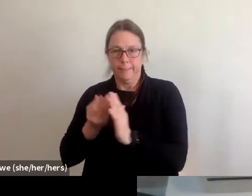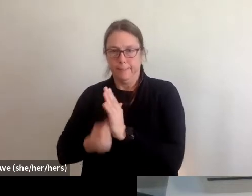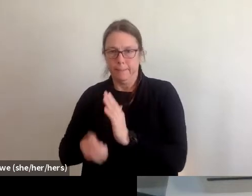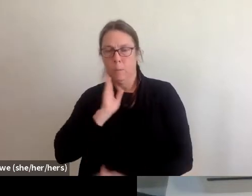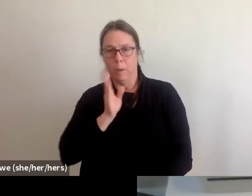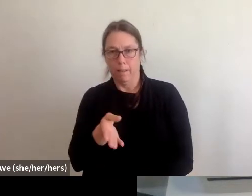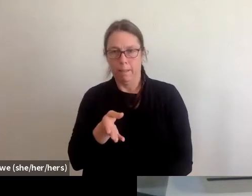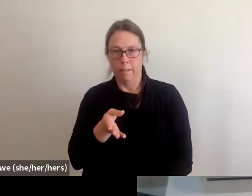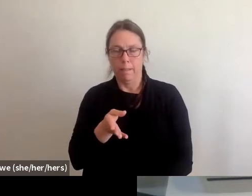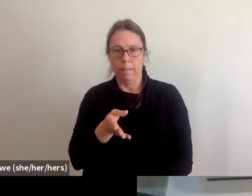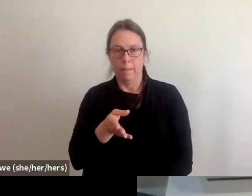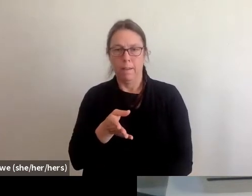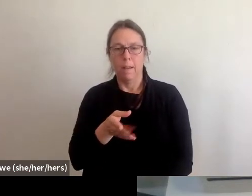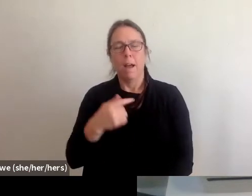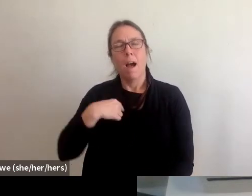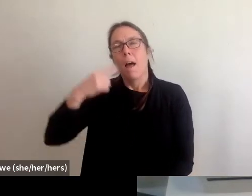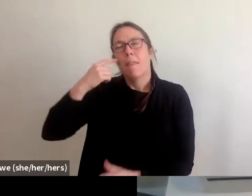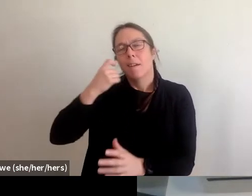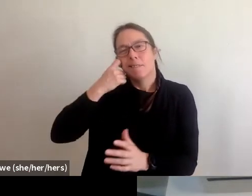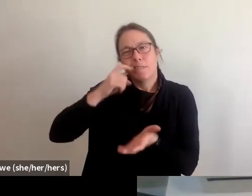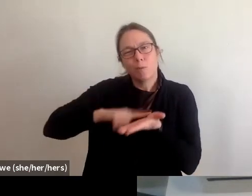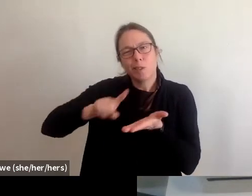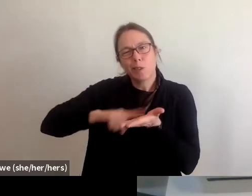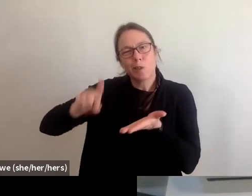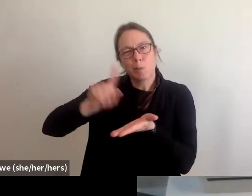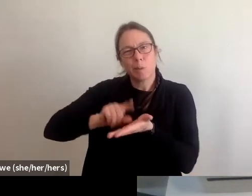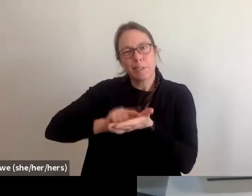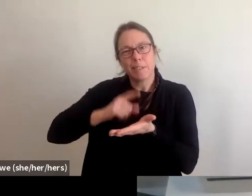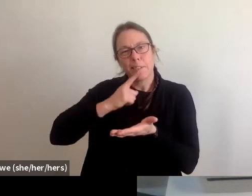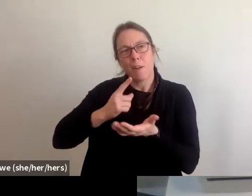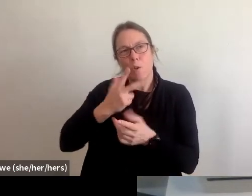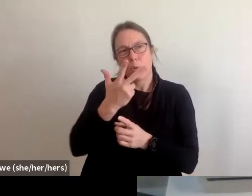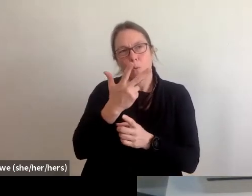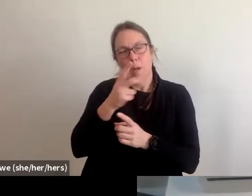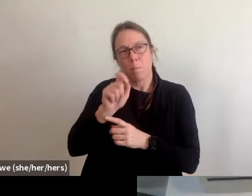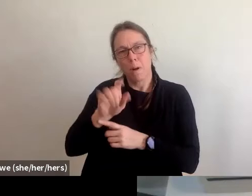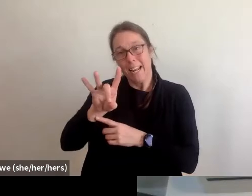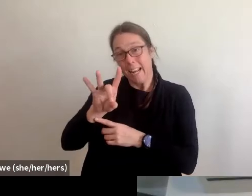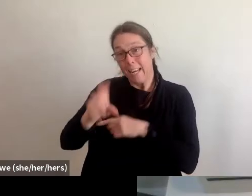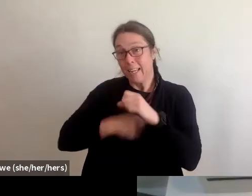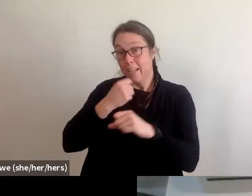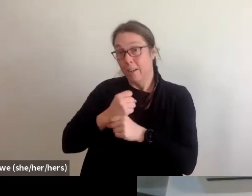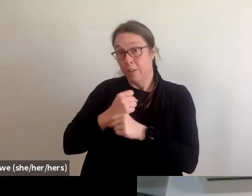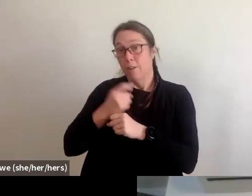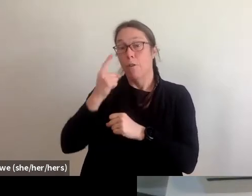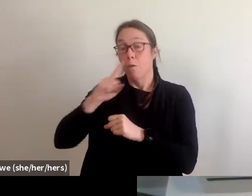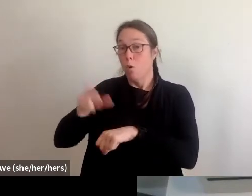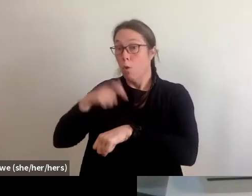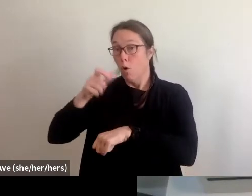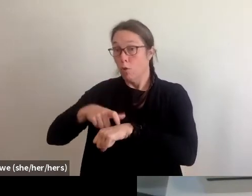and said that the average is 3.8 years for long-term recovery funding to reach a disaster recovery area.